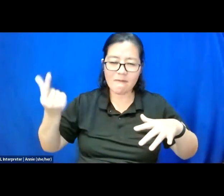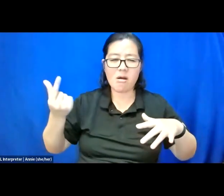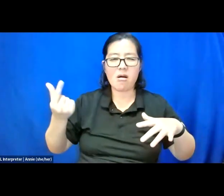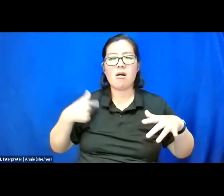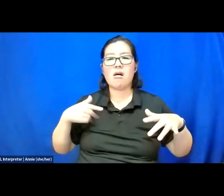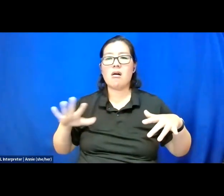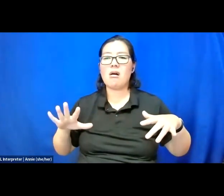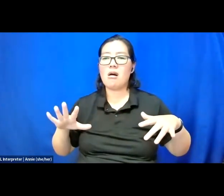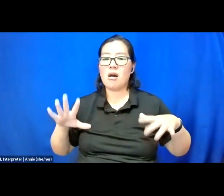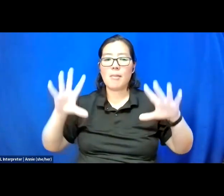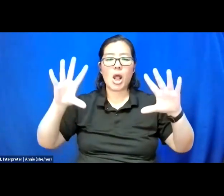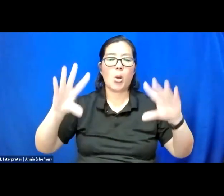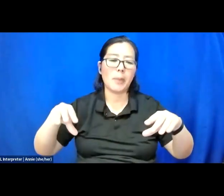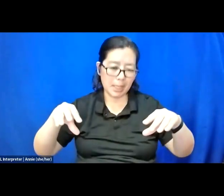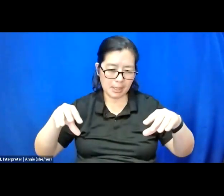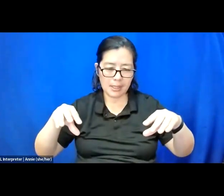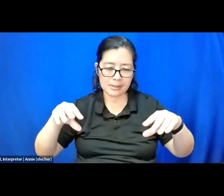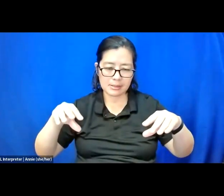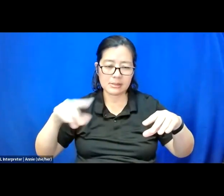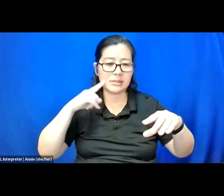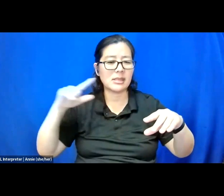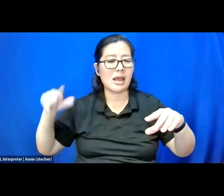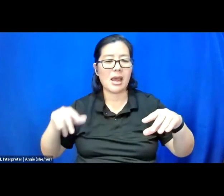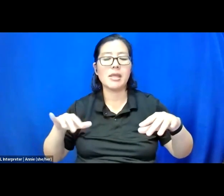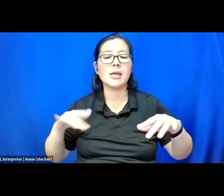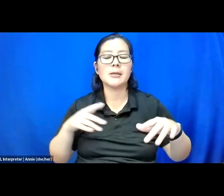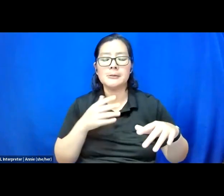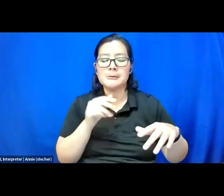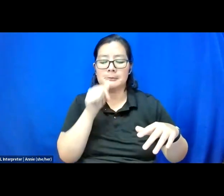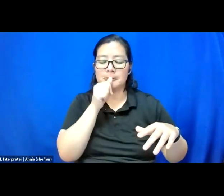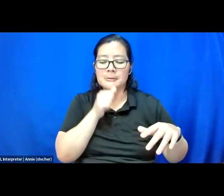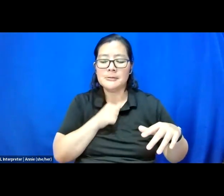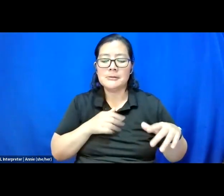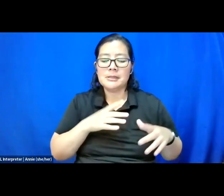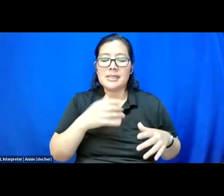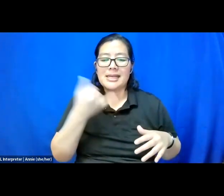My low beams are on, and they trail the yellow reflector lines. I looked in my rear-view mirror.